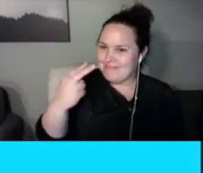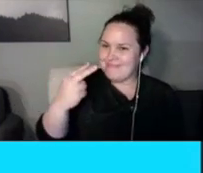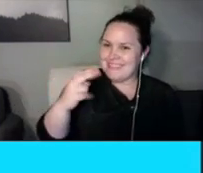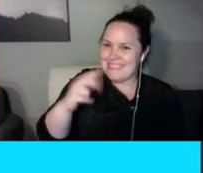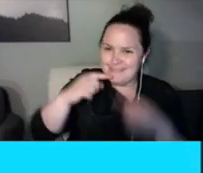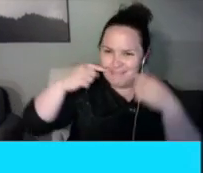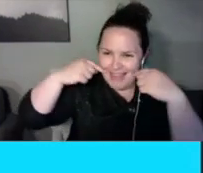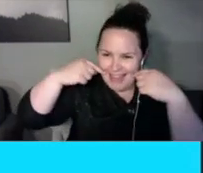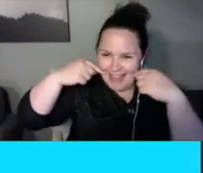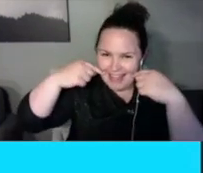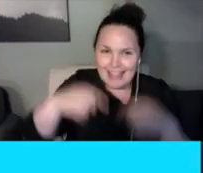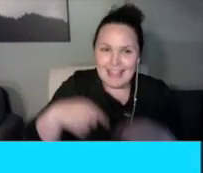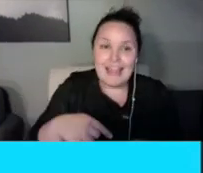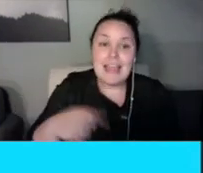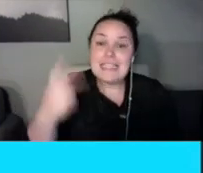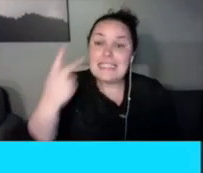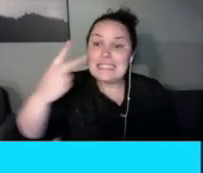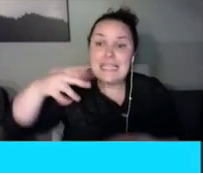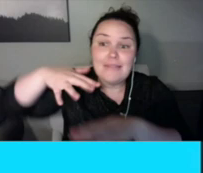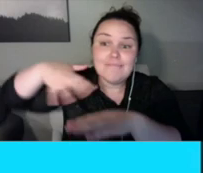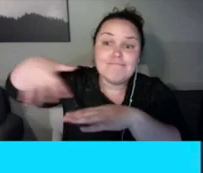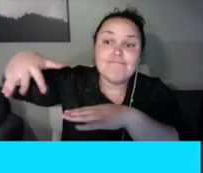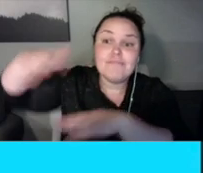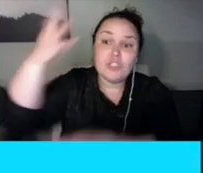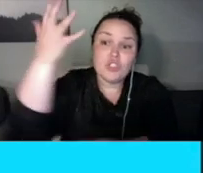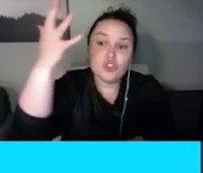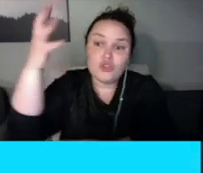shiny. And, oh, it's my pride and joy.